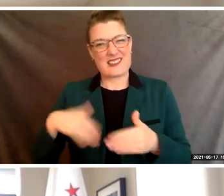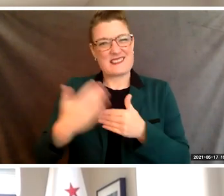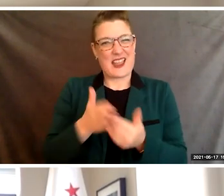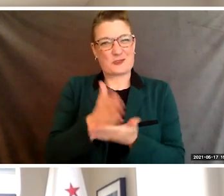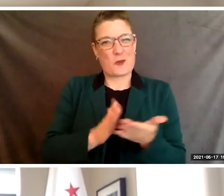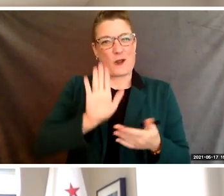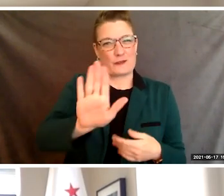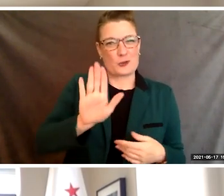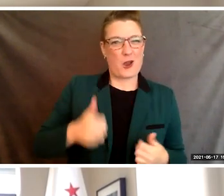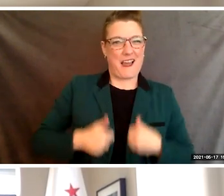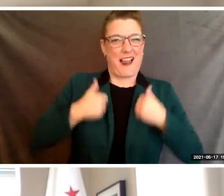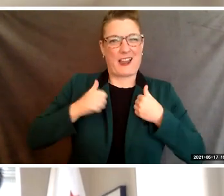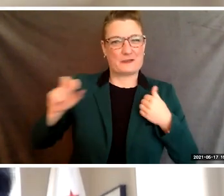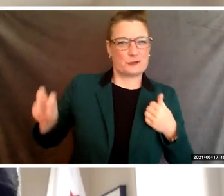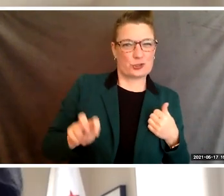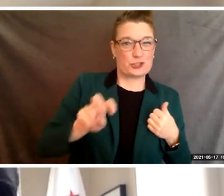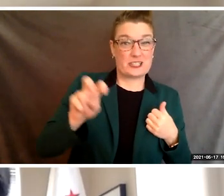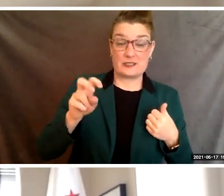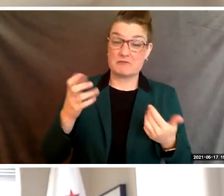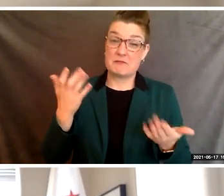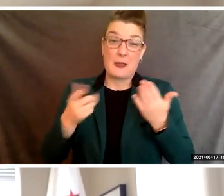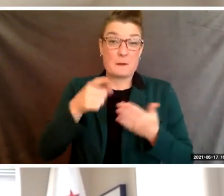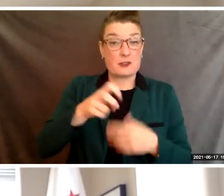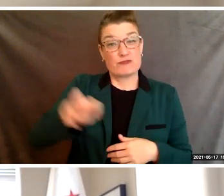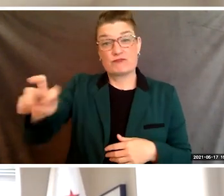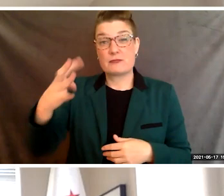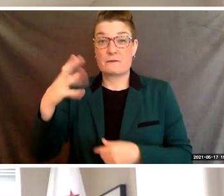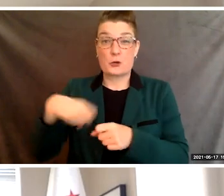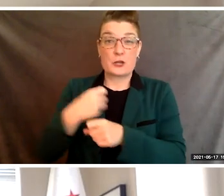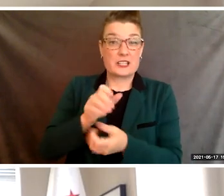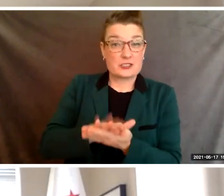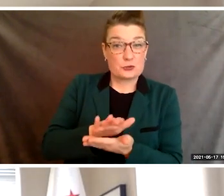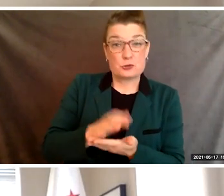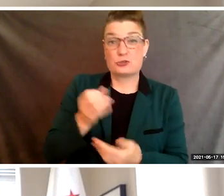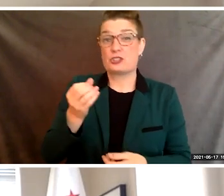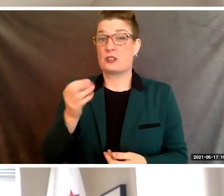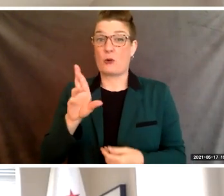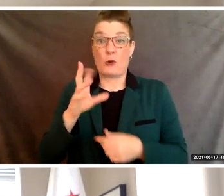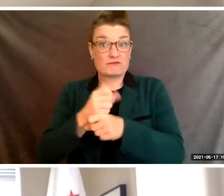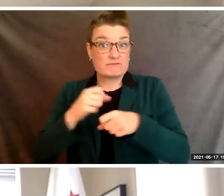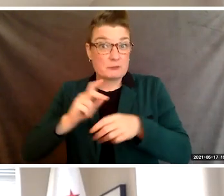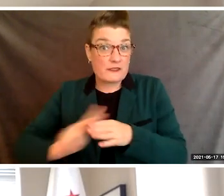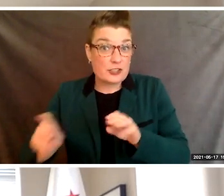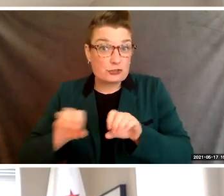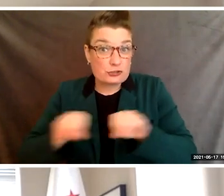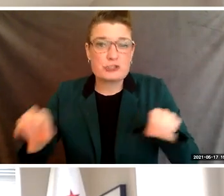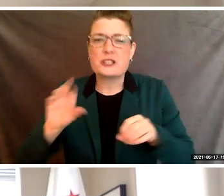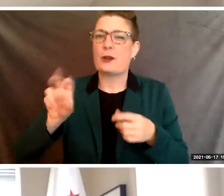and whether it may be a four year institution, a professional degree, or a new career, your time